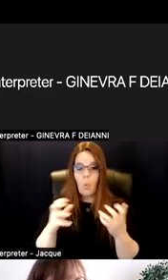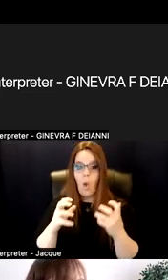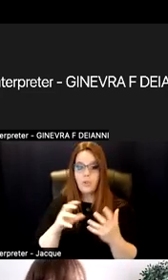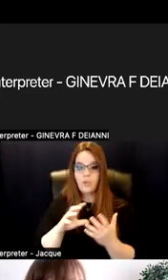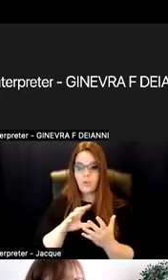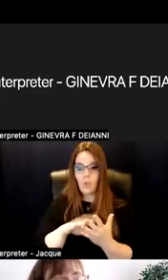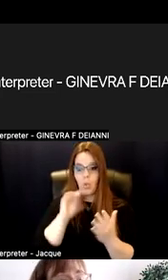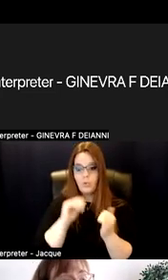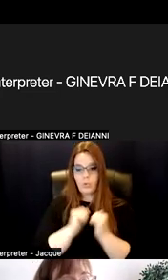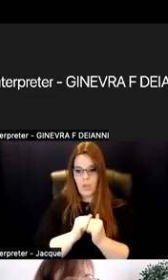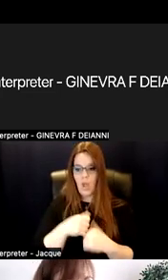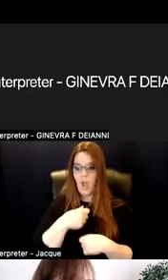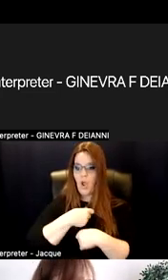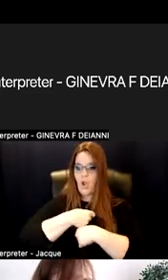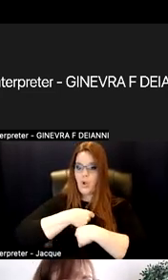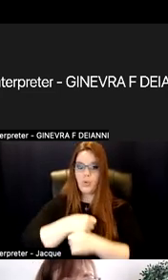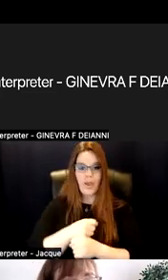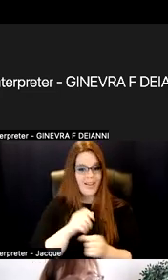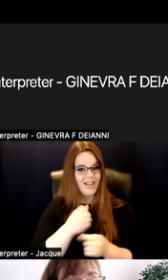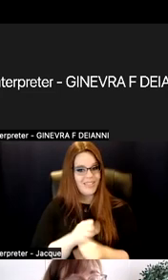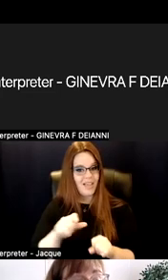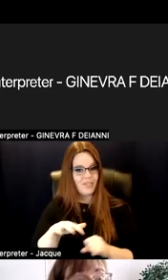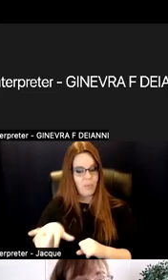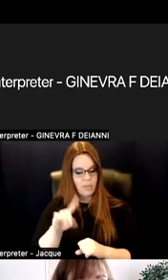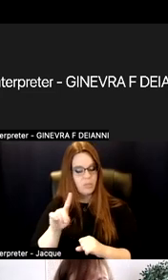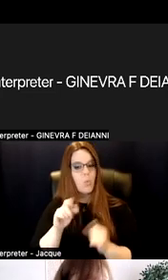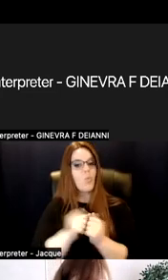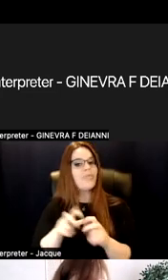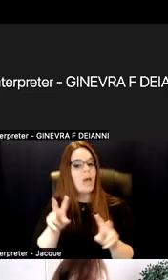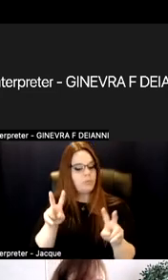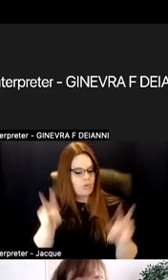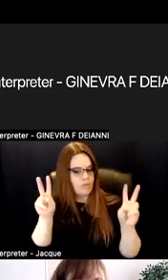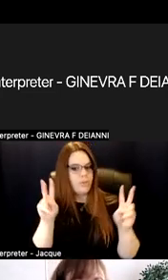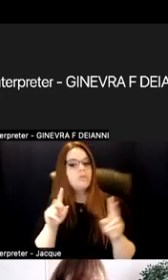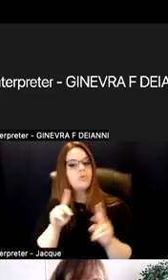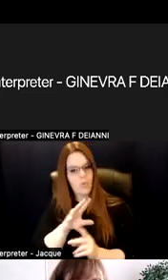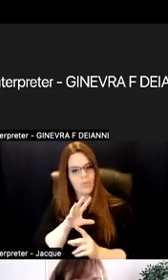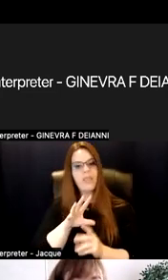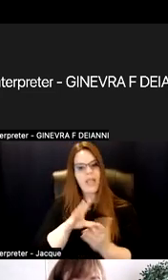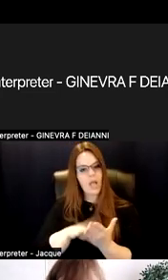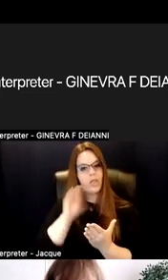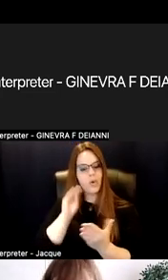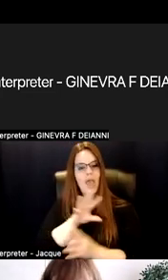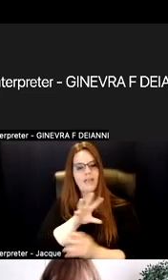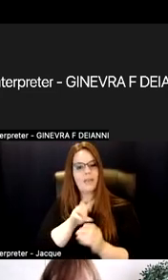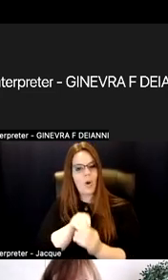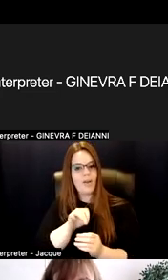to happen without judgment. That they're learning as part of their teamwork. We give each other feedback.